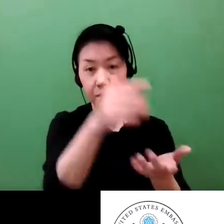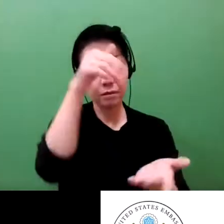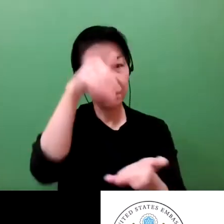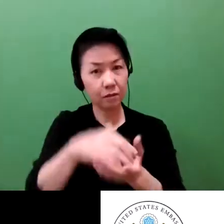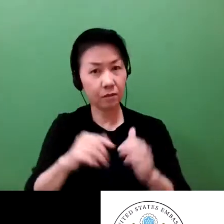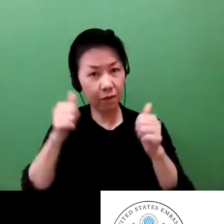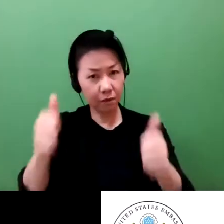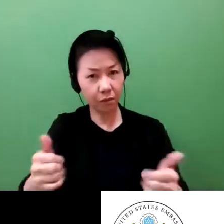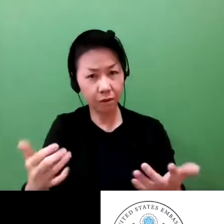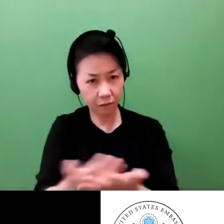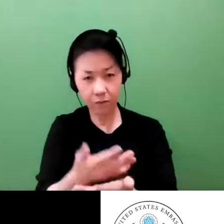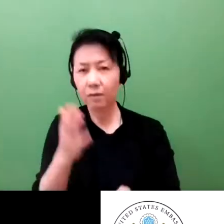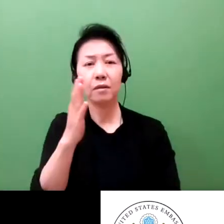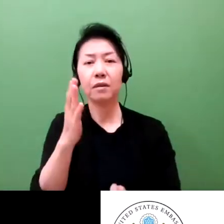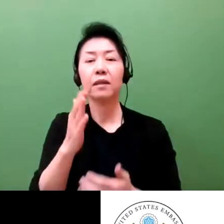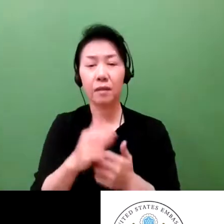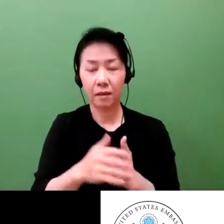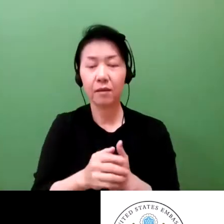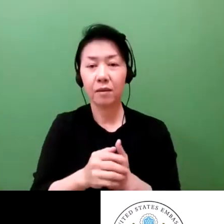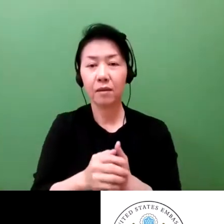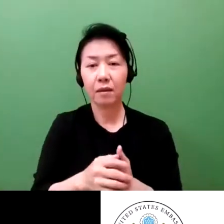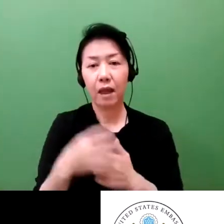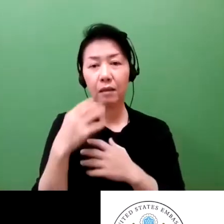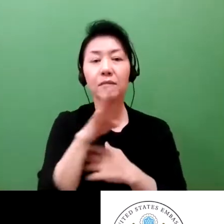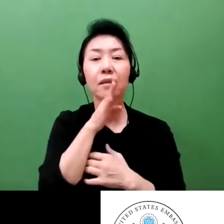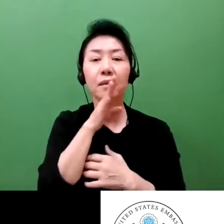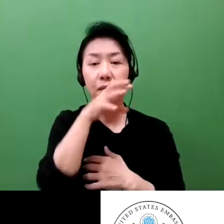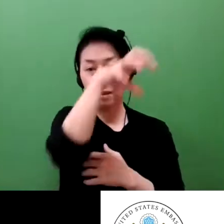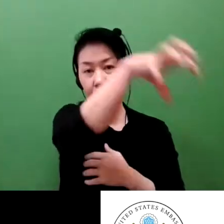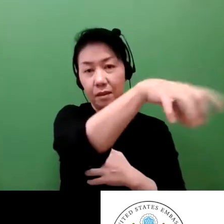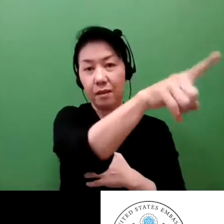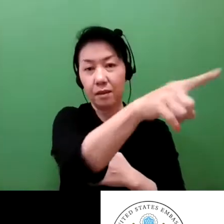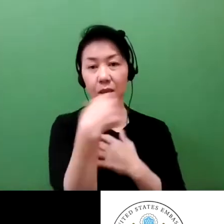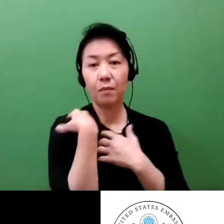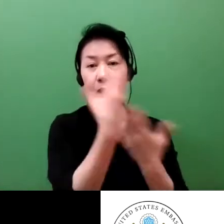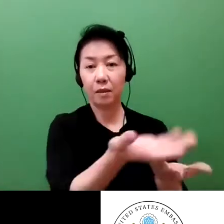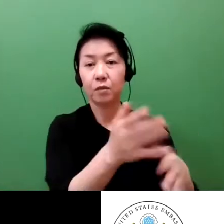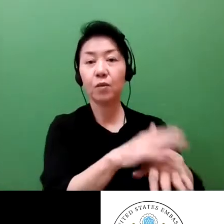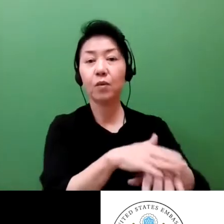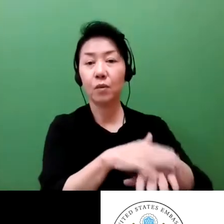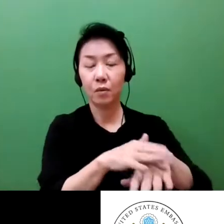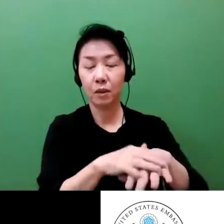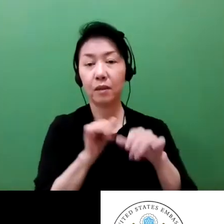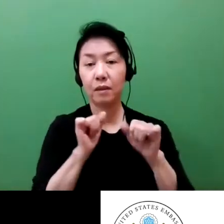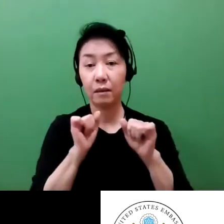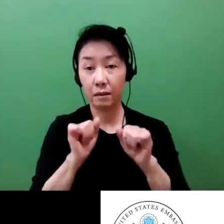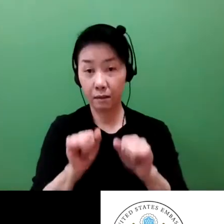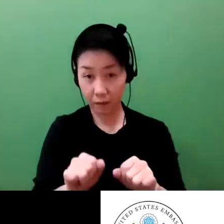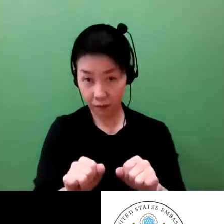all the responsibility to a third party overseas. So the technology is licensed out